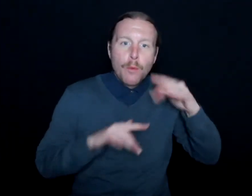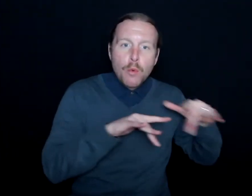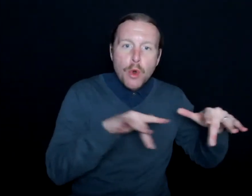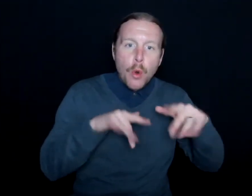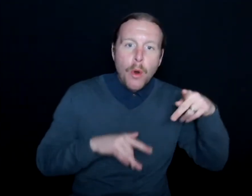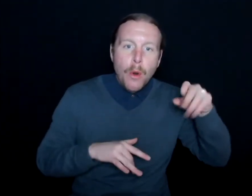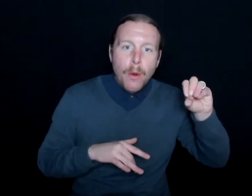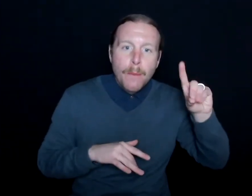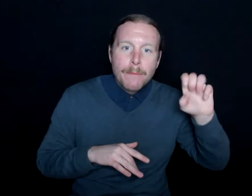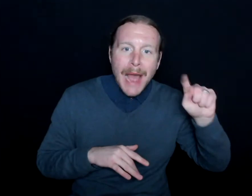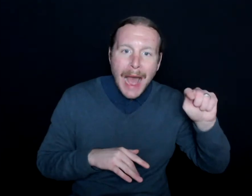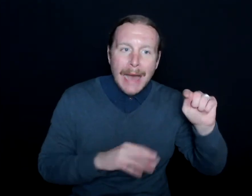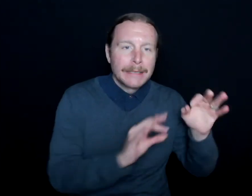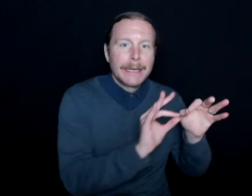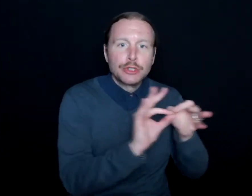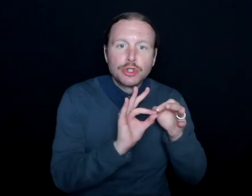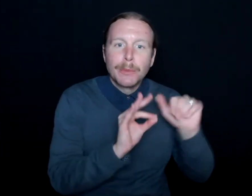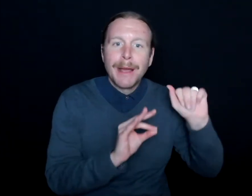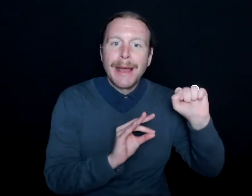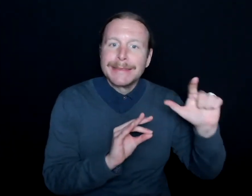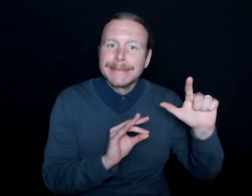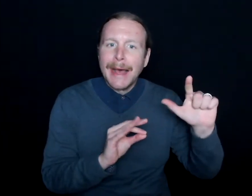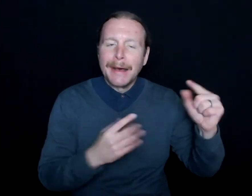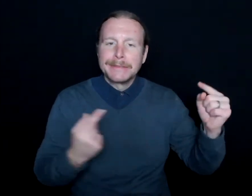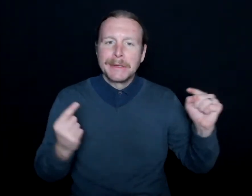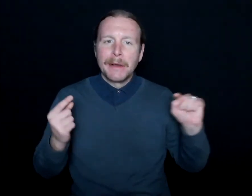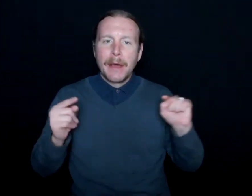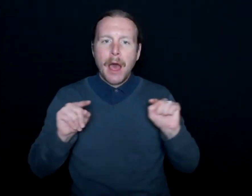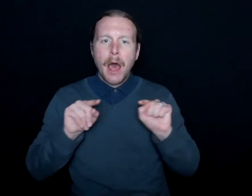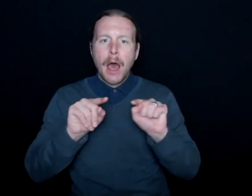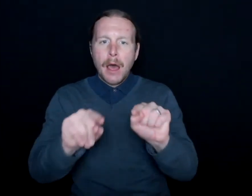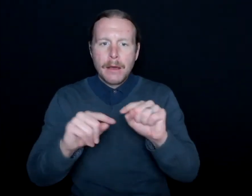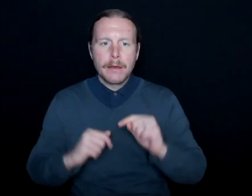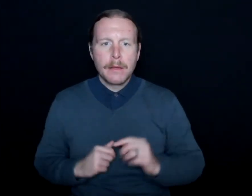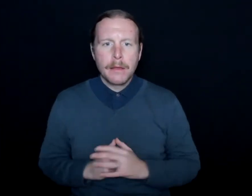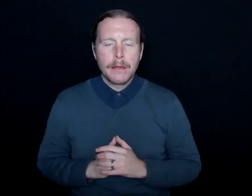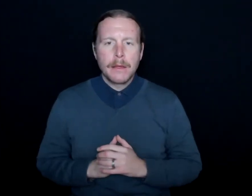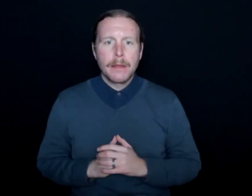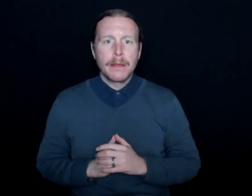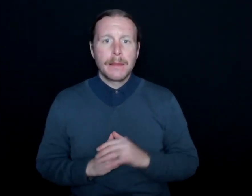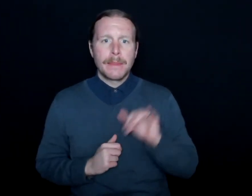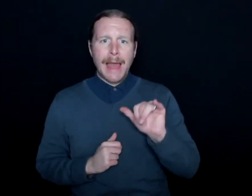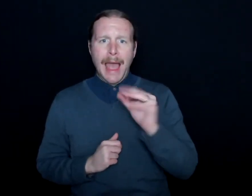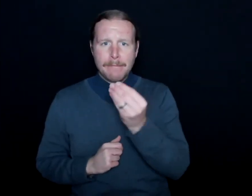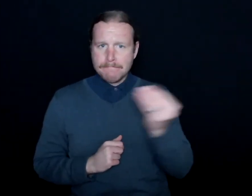and then interpreting them into ASL. I put that in the back of my head.